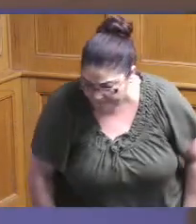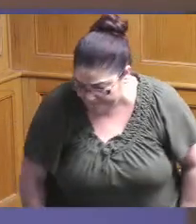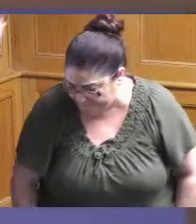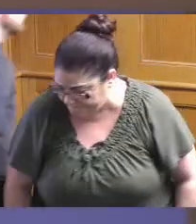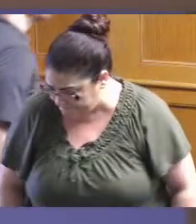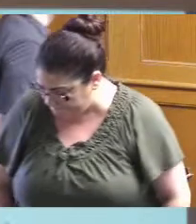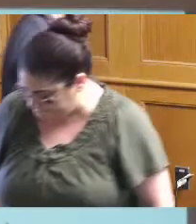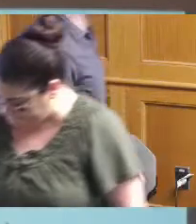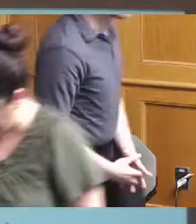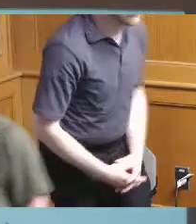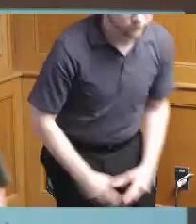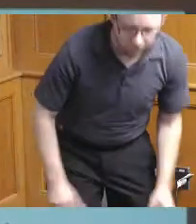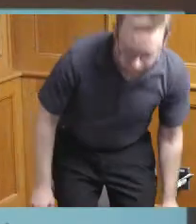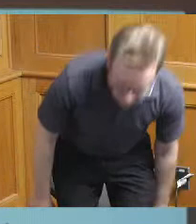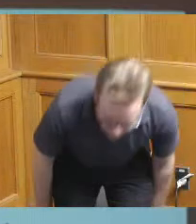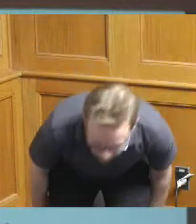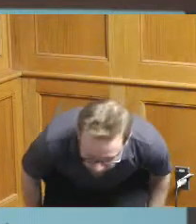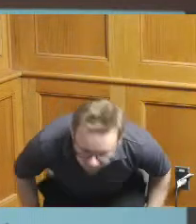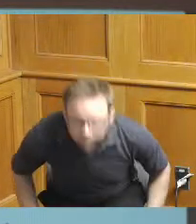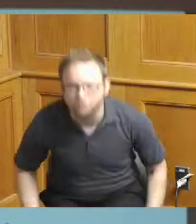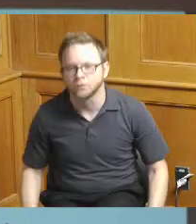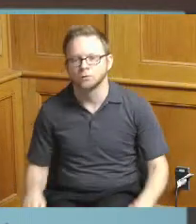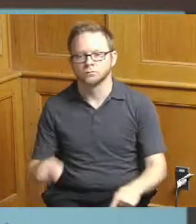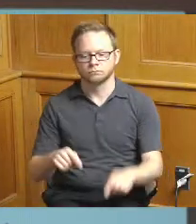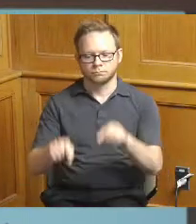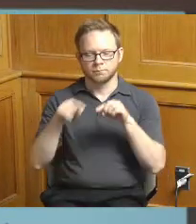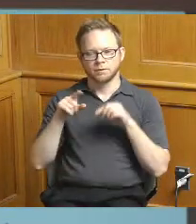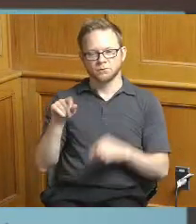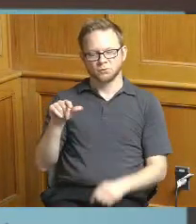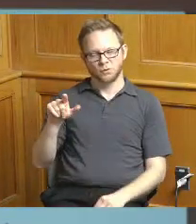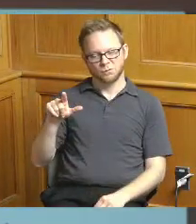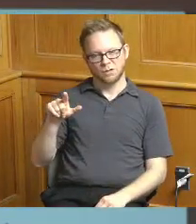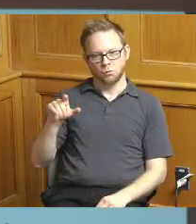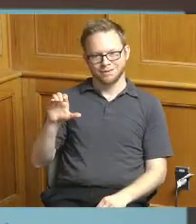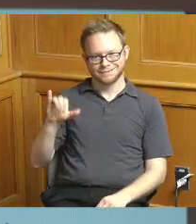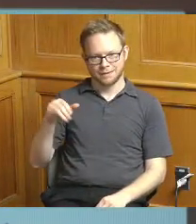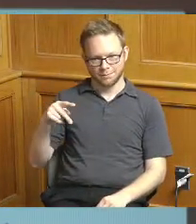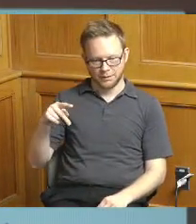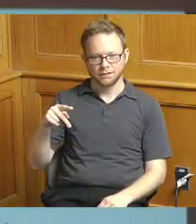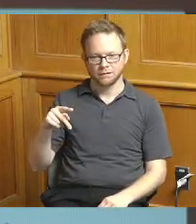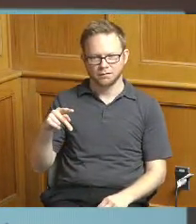okay so going into our 2021 CIP so this is just a quick recap because